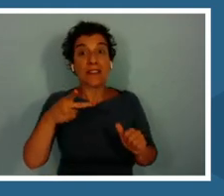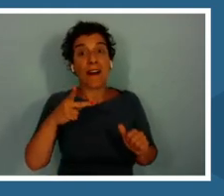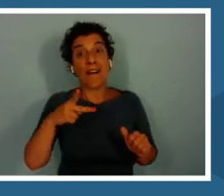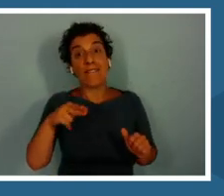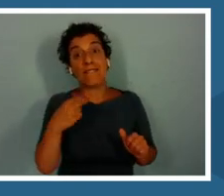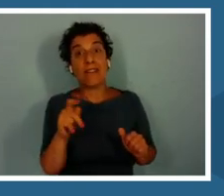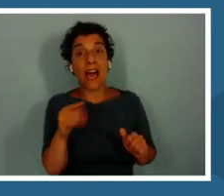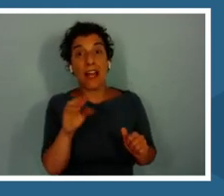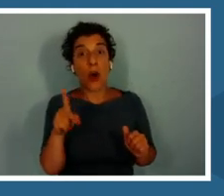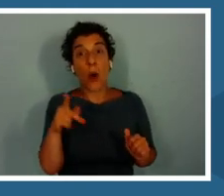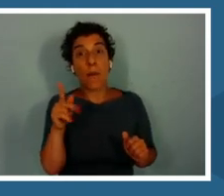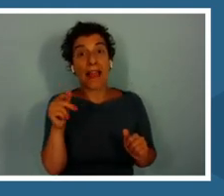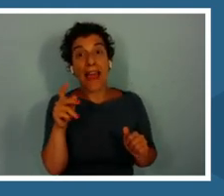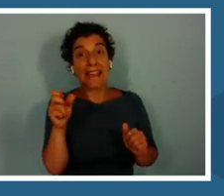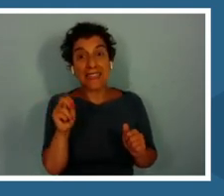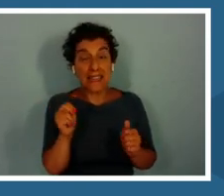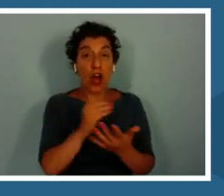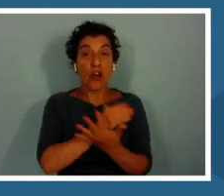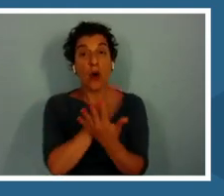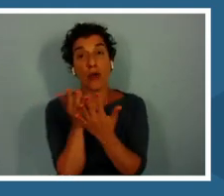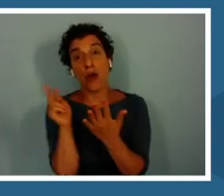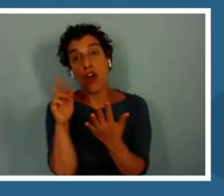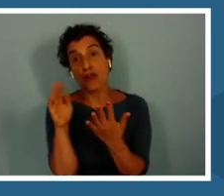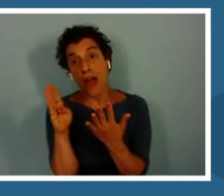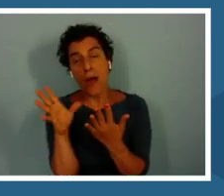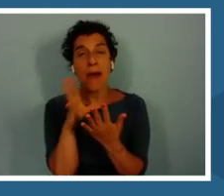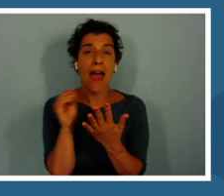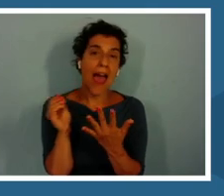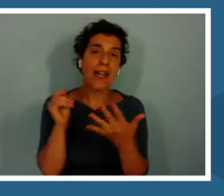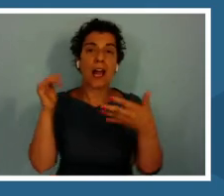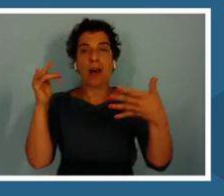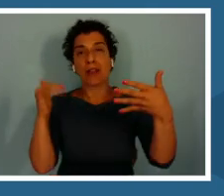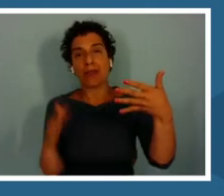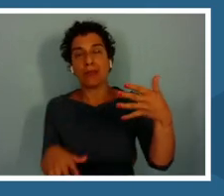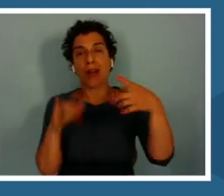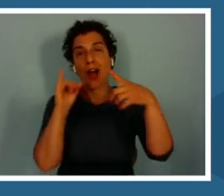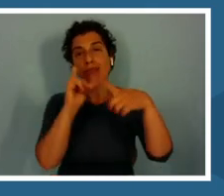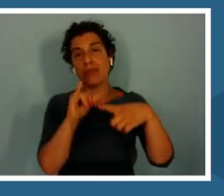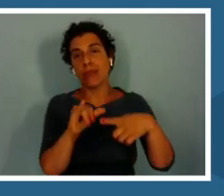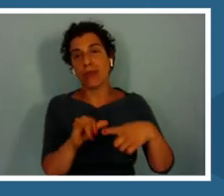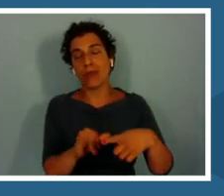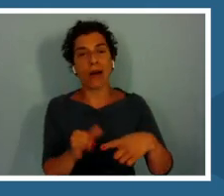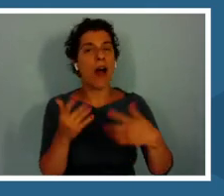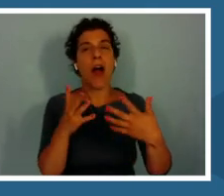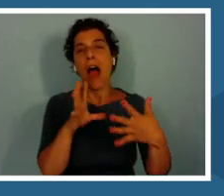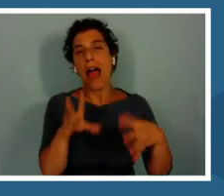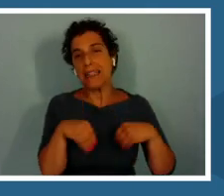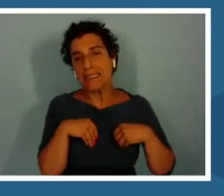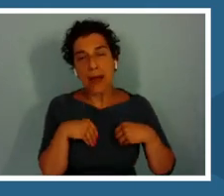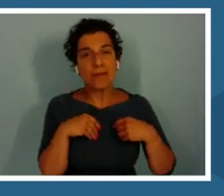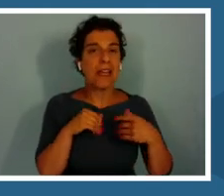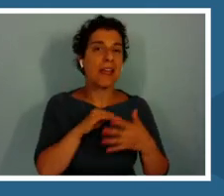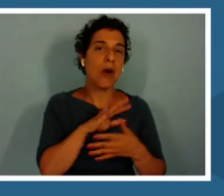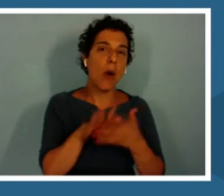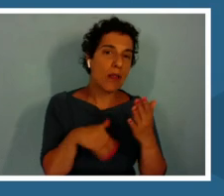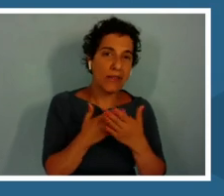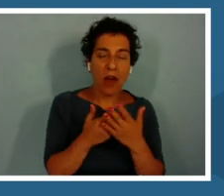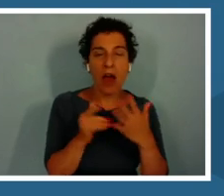crib cycles and the -- are accepting all of the -- and they go into all of these really